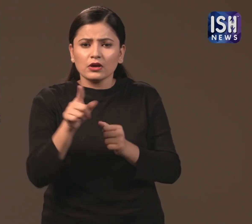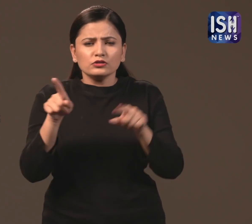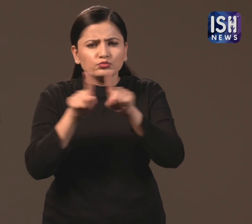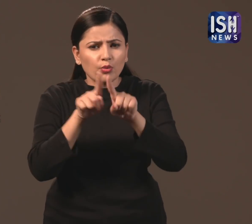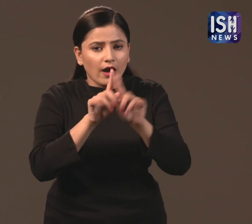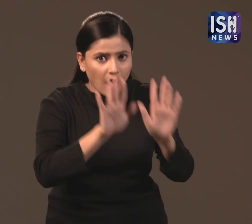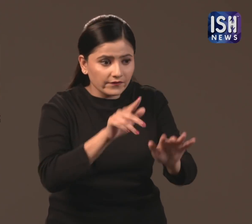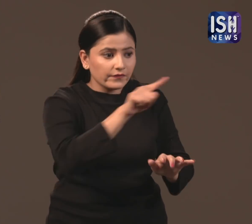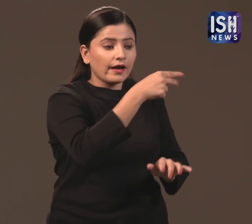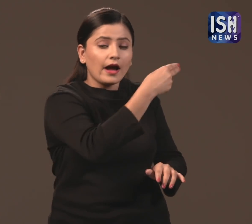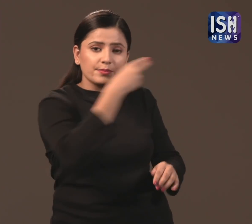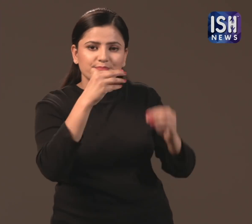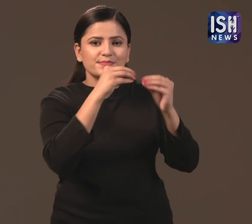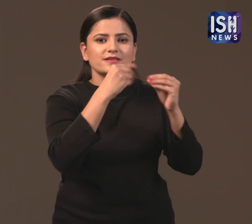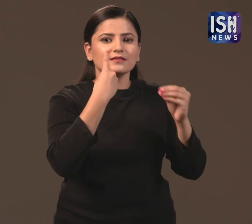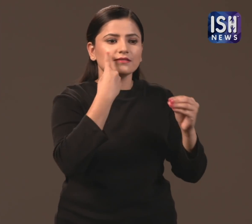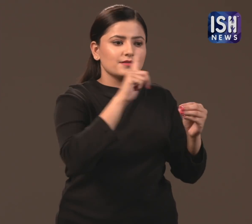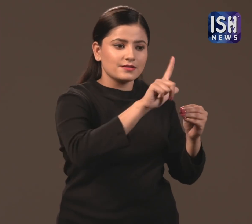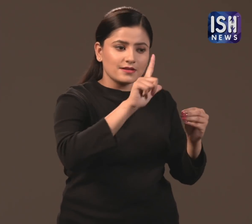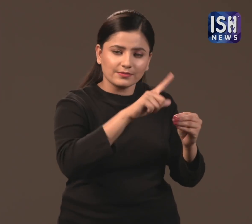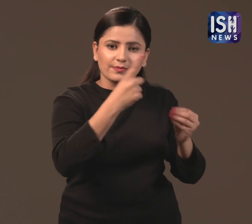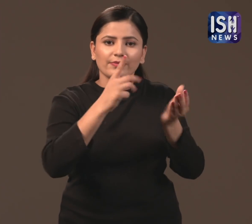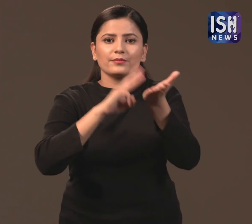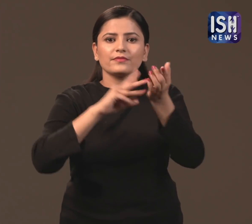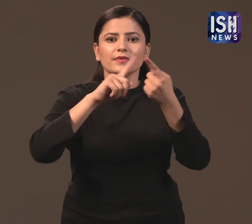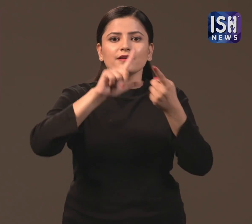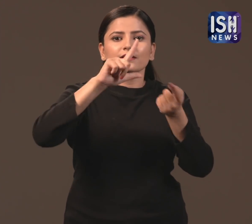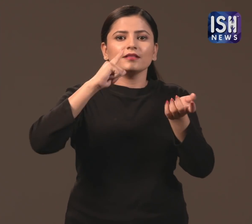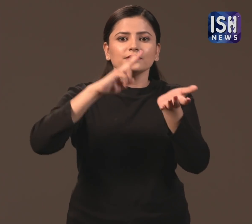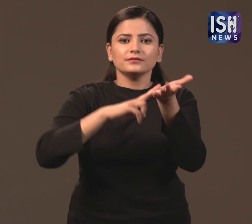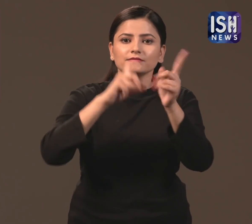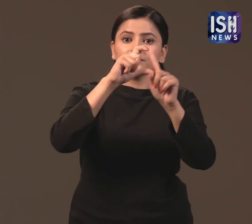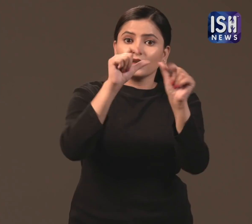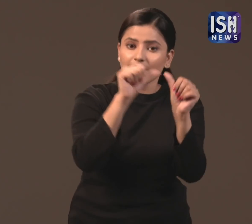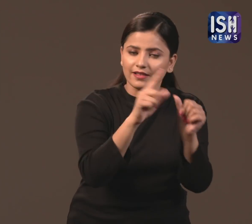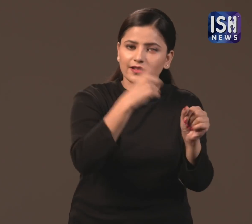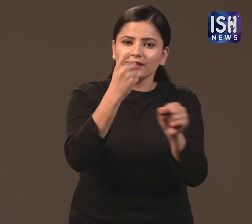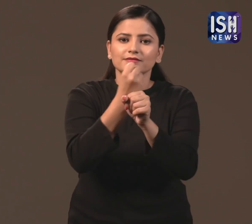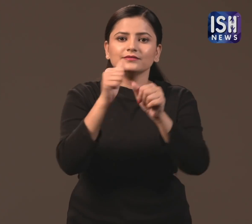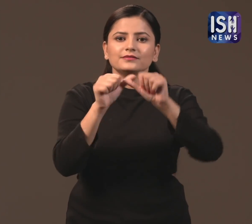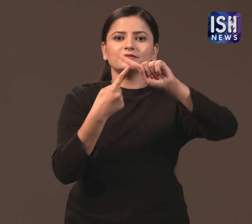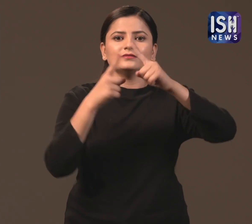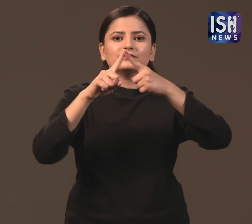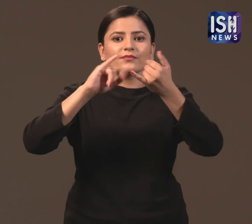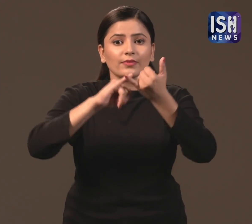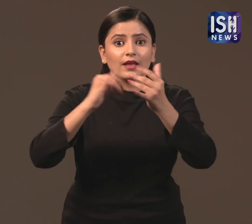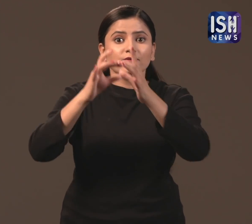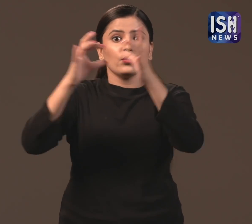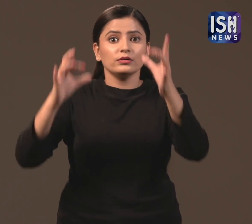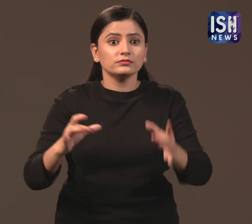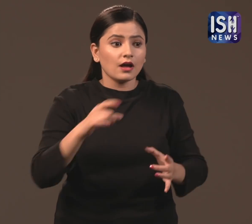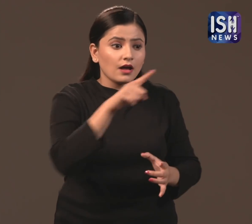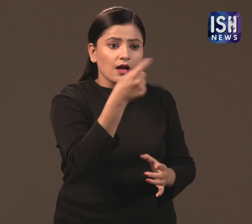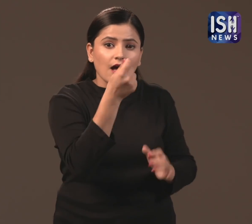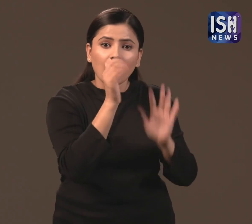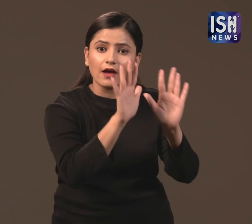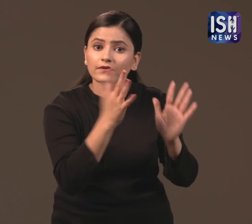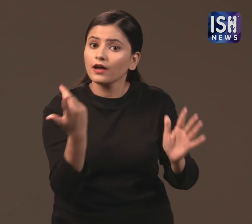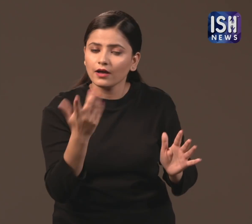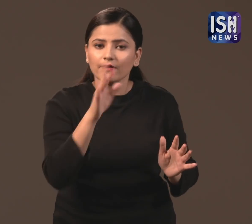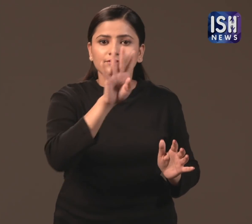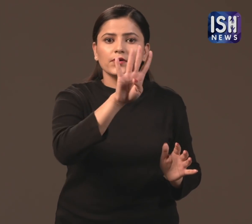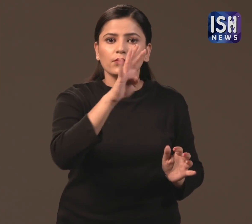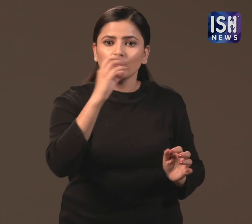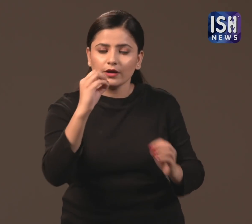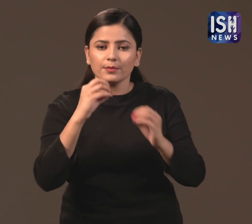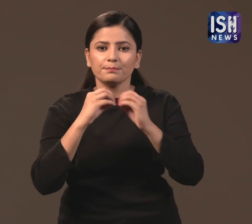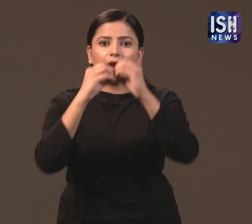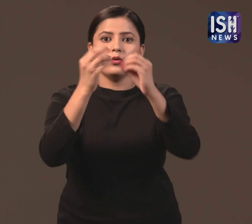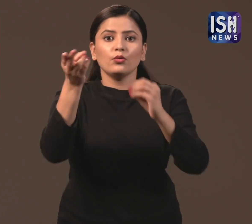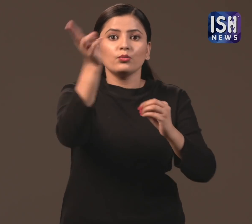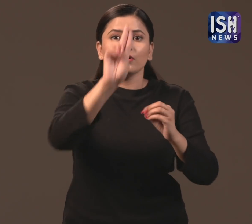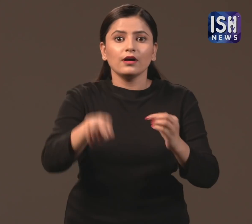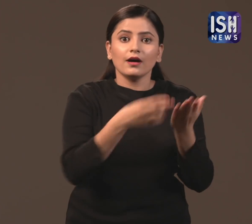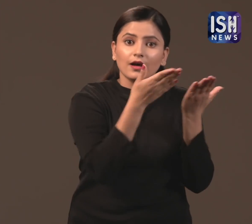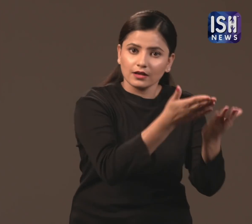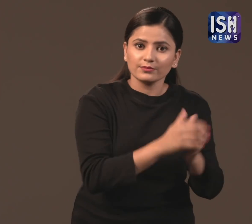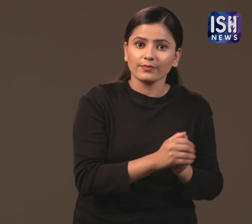Similar to the Bill & Melinda Gates Foundation which is worth $40 billion,